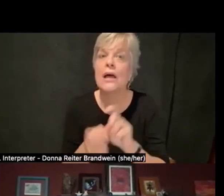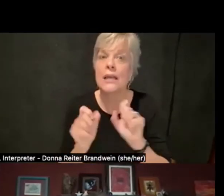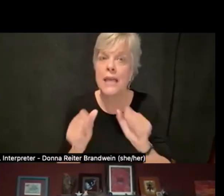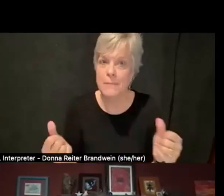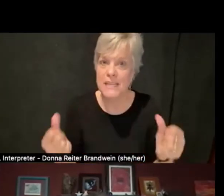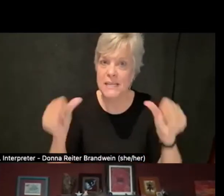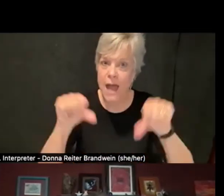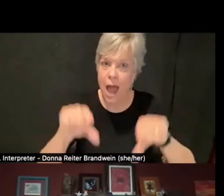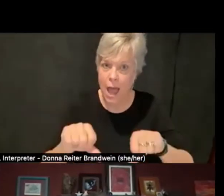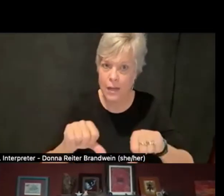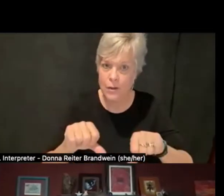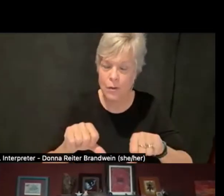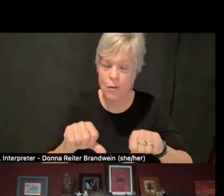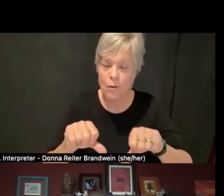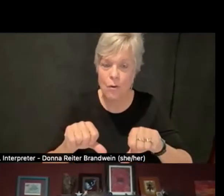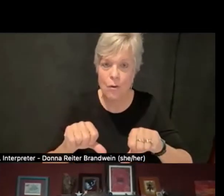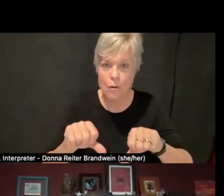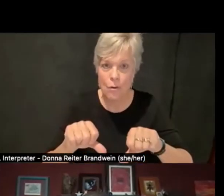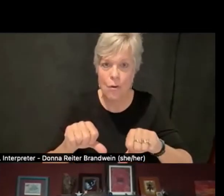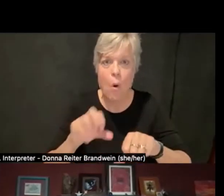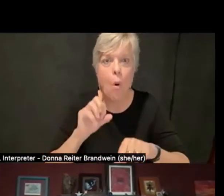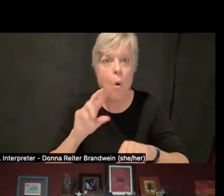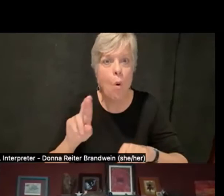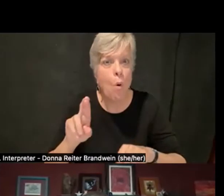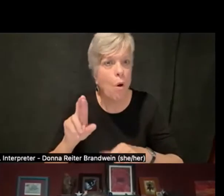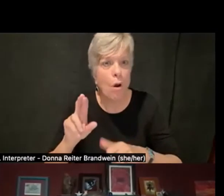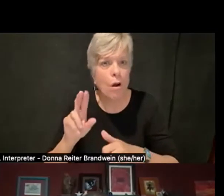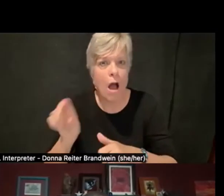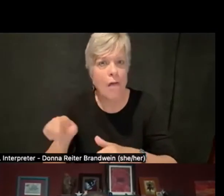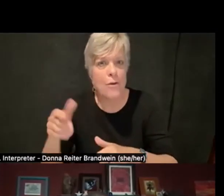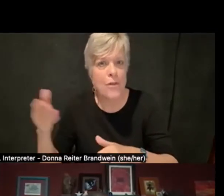Any professor can deny any accommodation by saying it